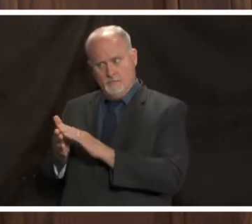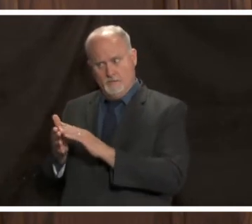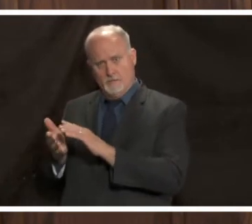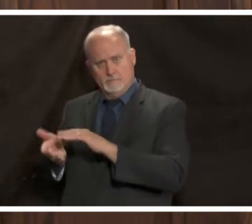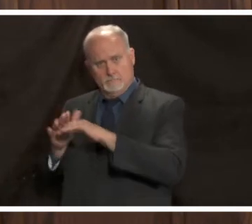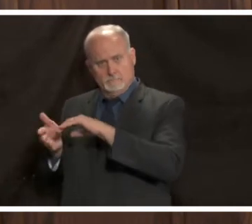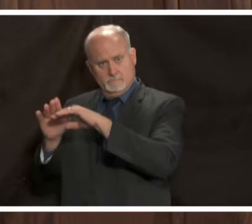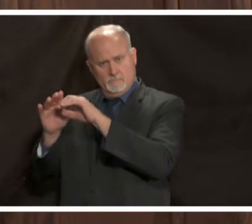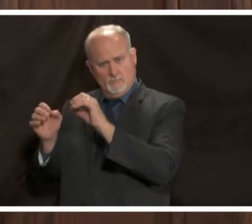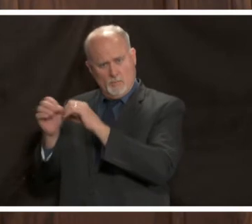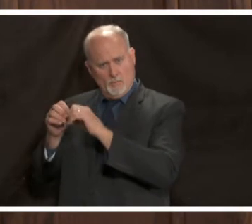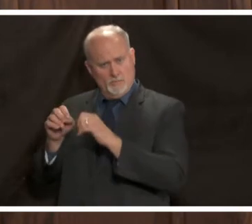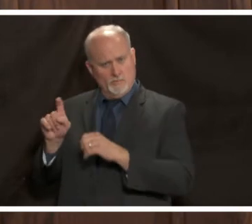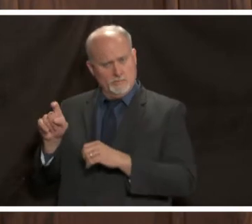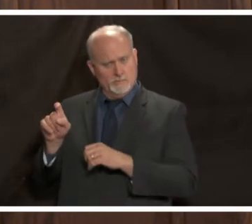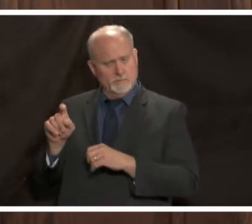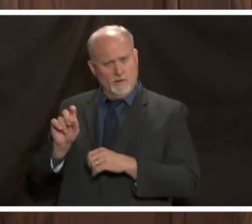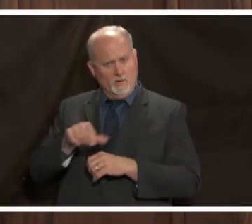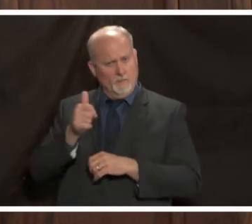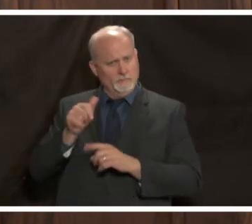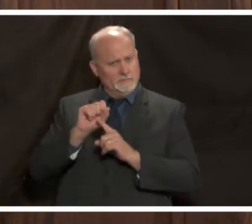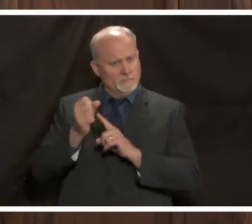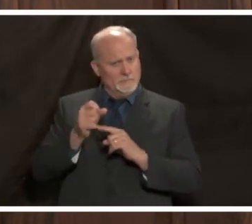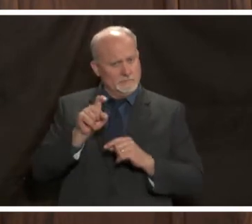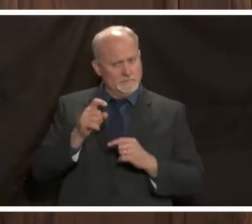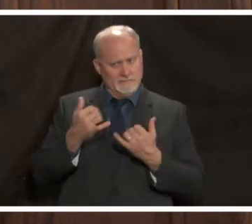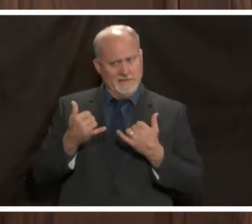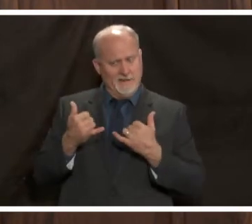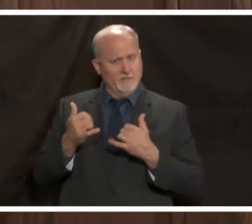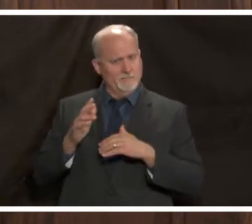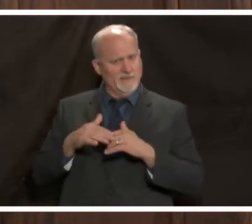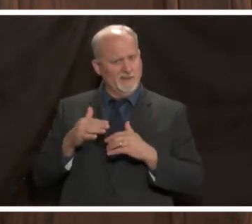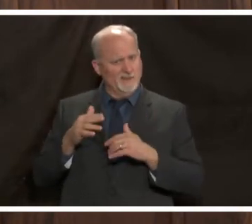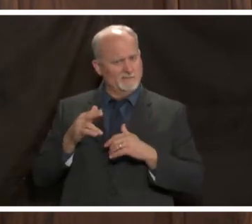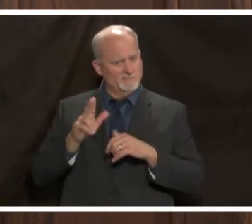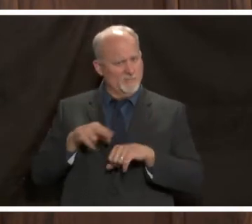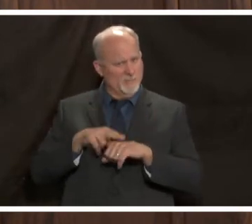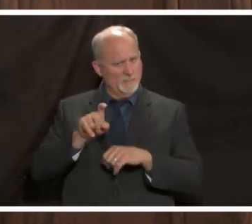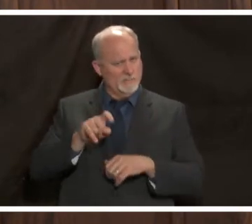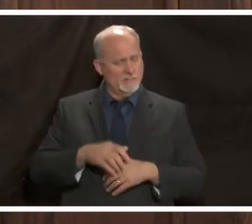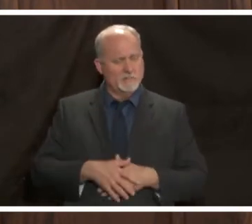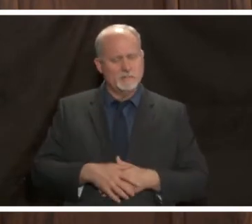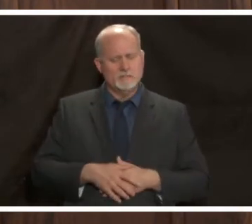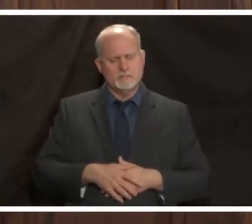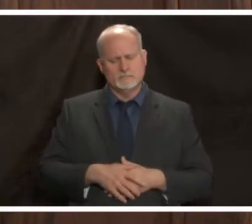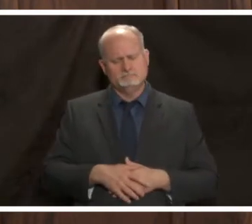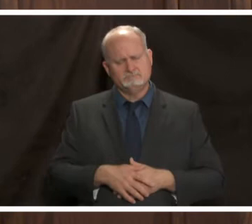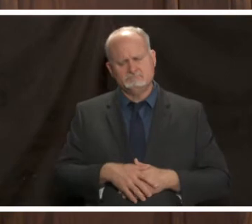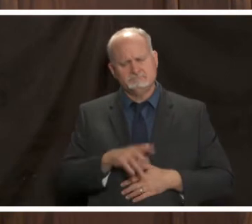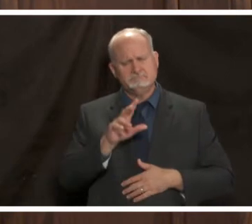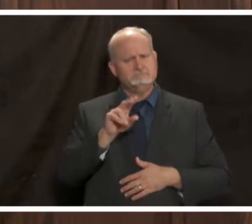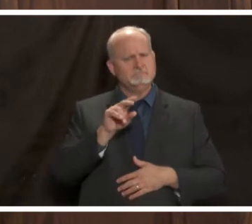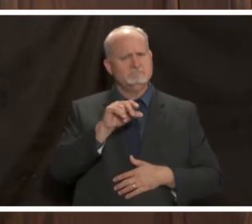seasonally of other cases that are combining so um no we really haven't seen an influx of